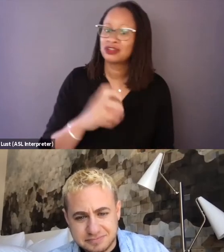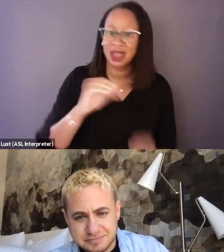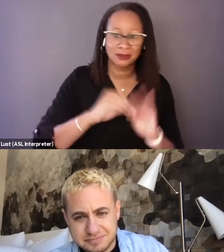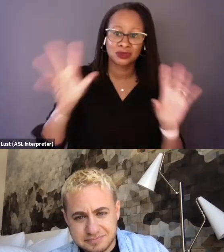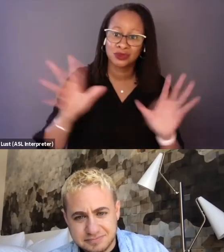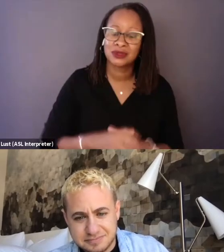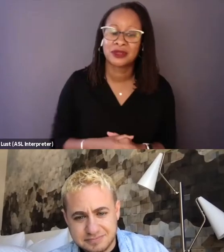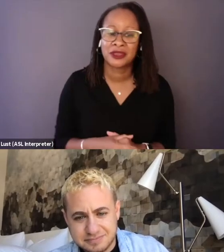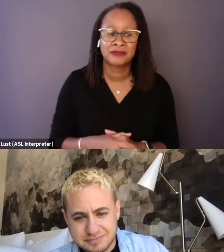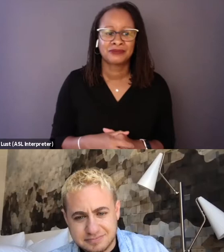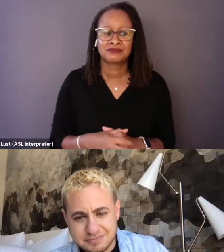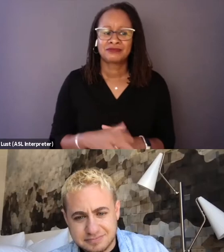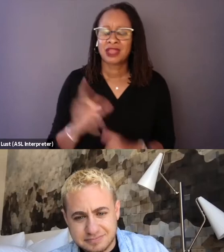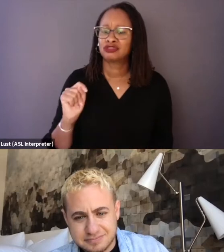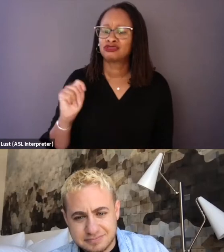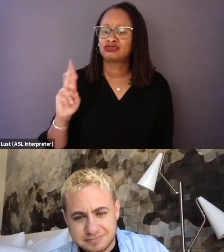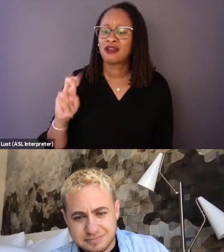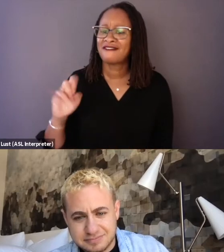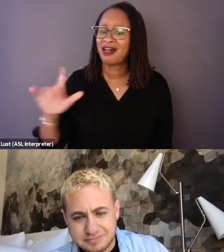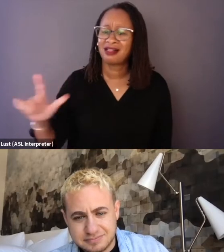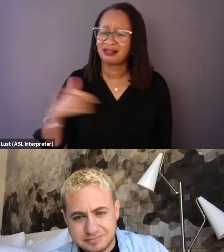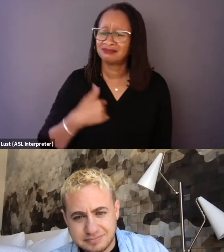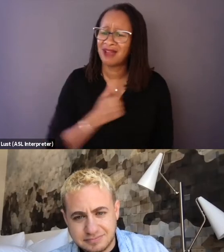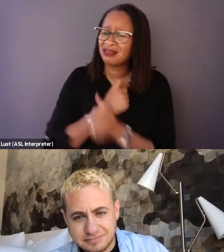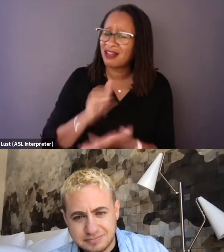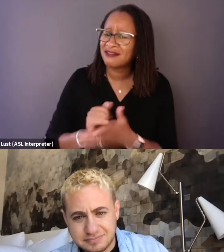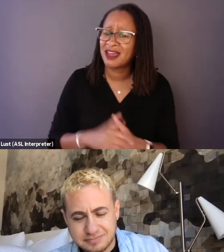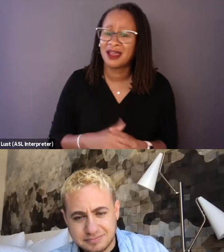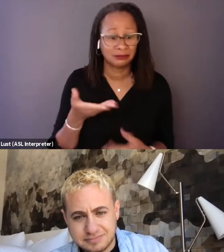I love that. Let's bring you in here, Alex. With your work at GLAAD,